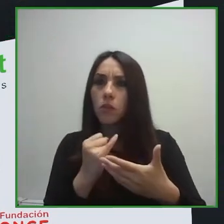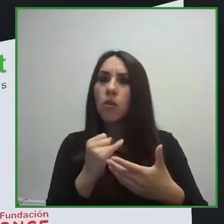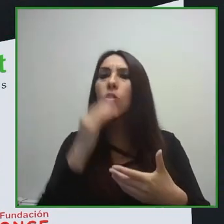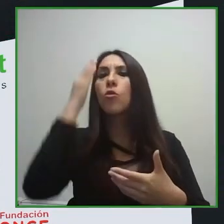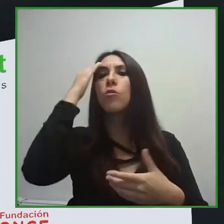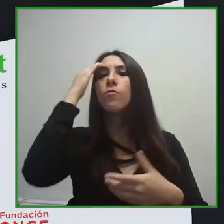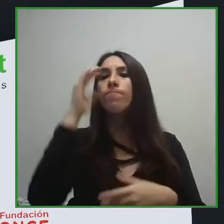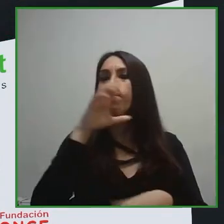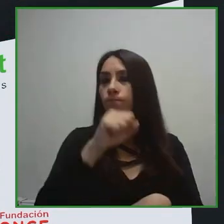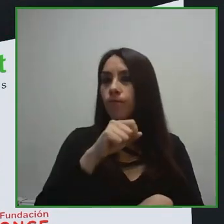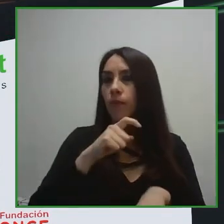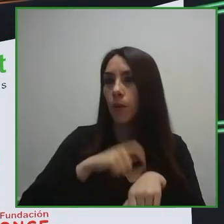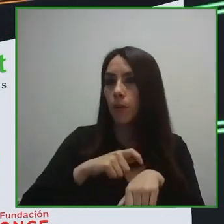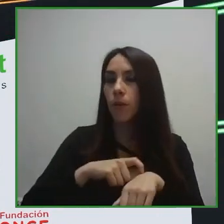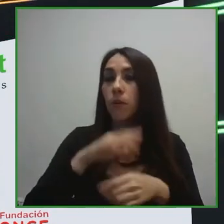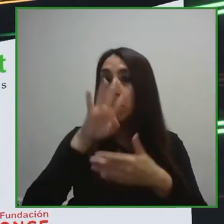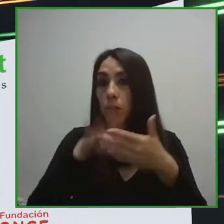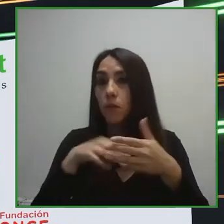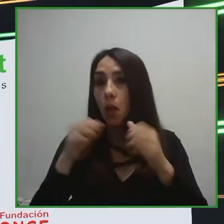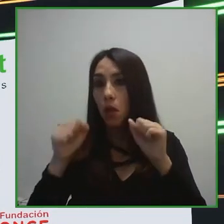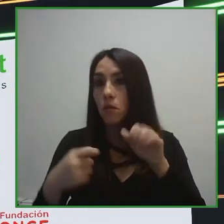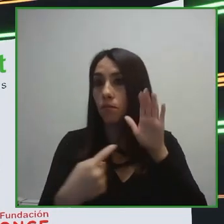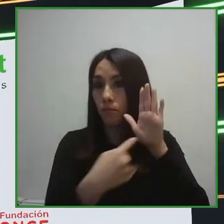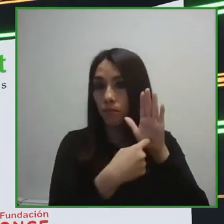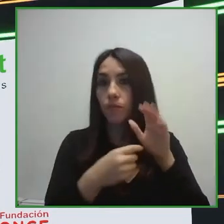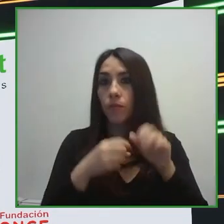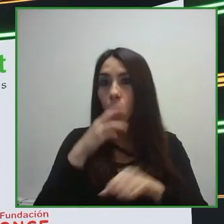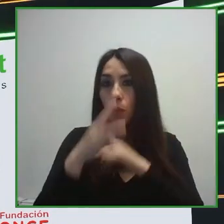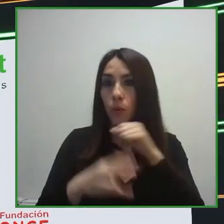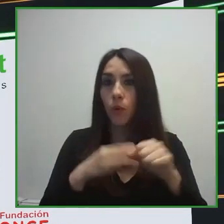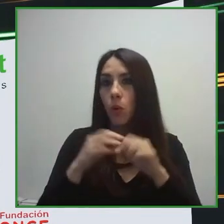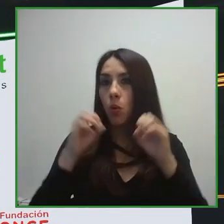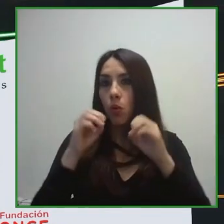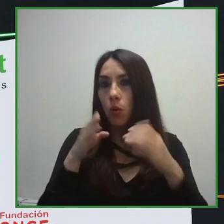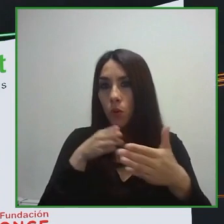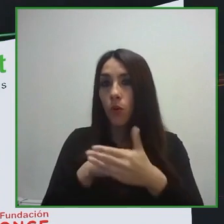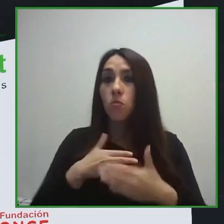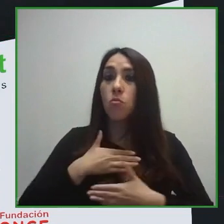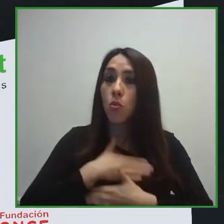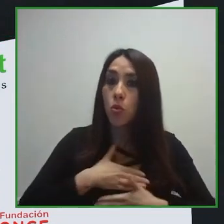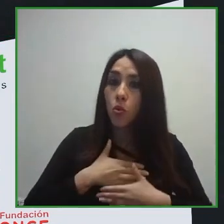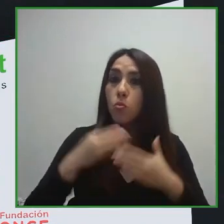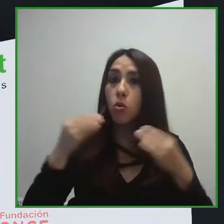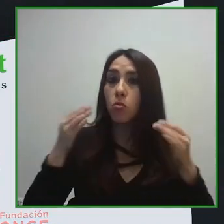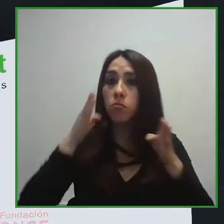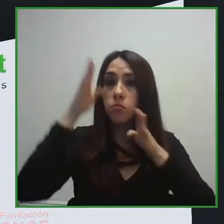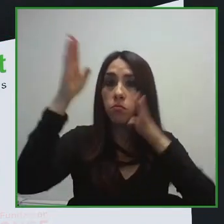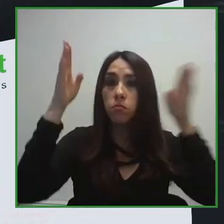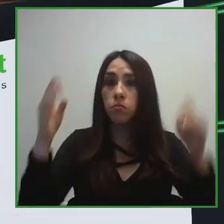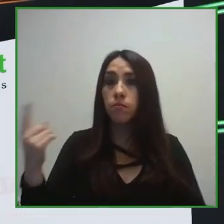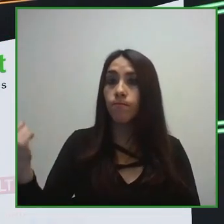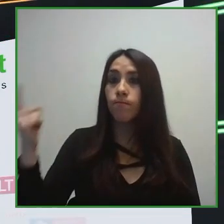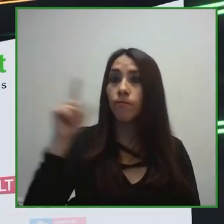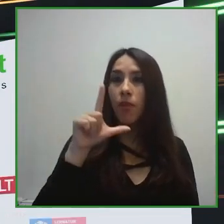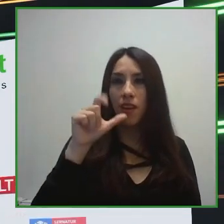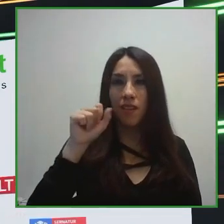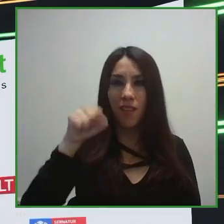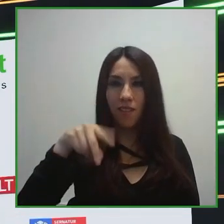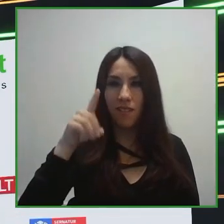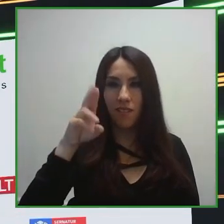is Andrés Villagrán from Wheel the World, a Chilean company that offers accessible